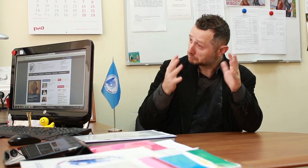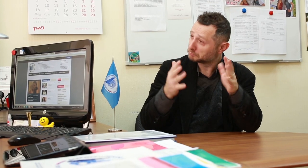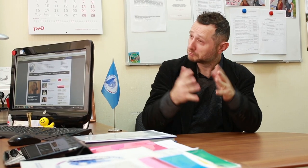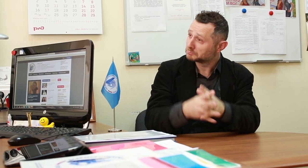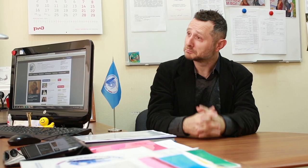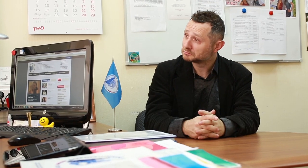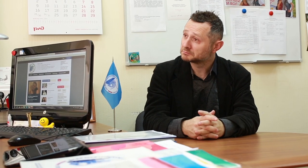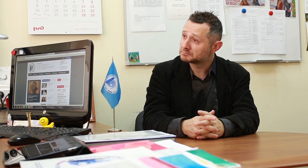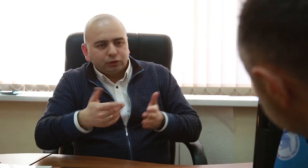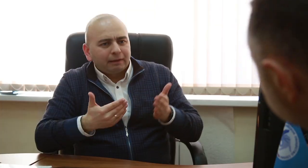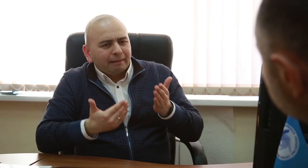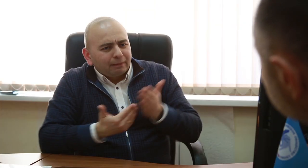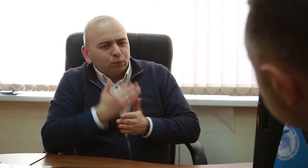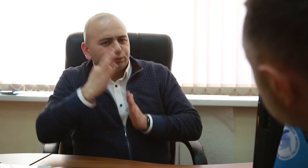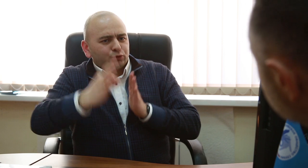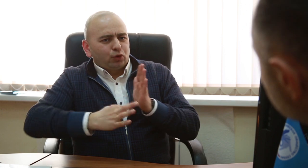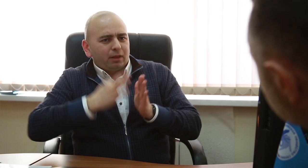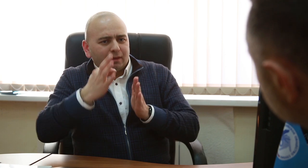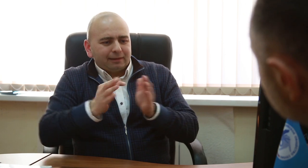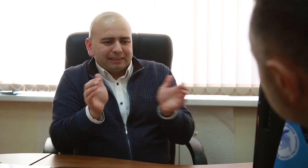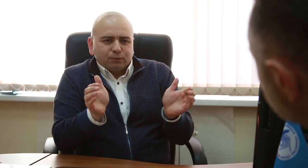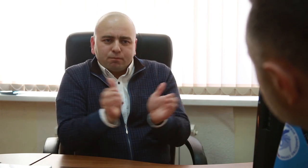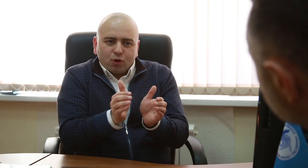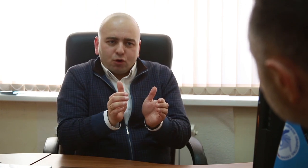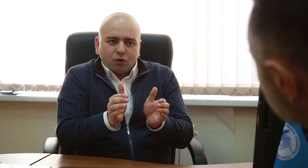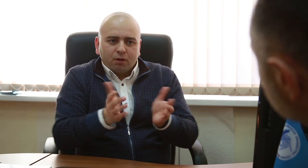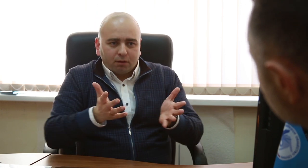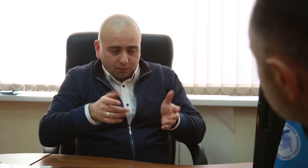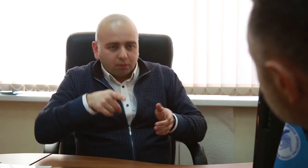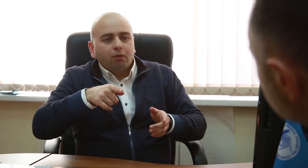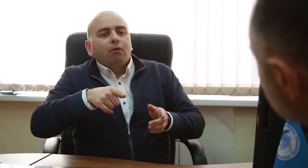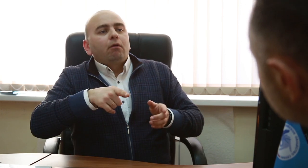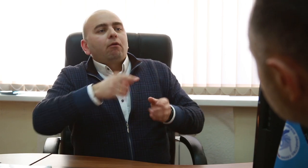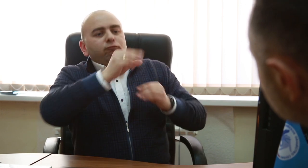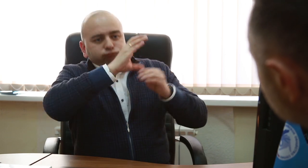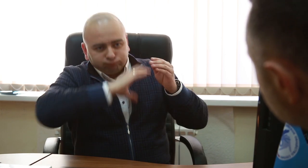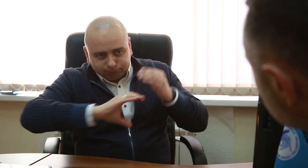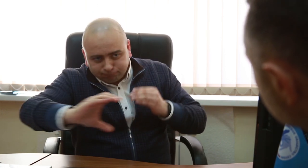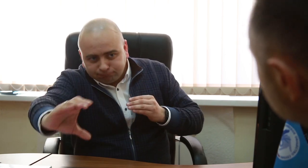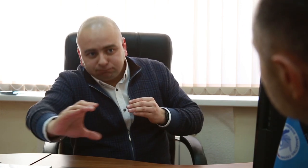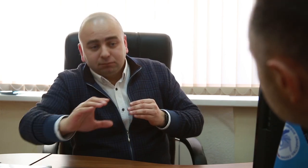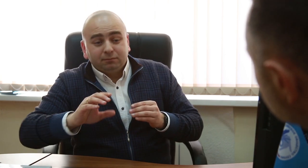Arkady: *waving hands* Maksim: I have gotten funding that I have